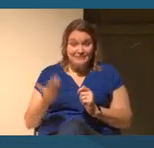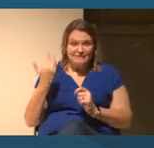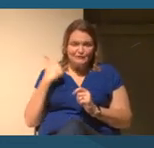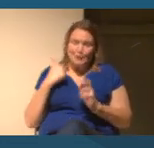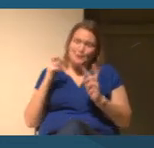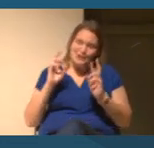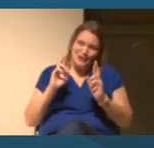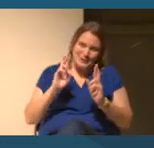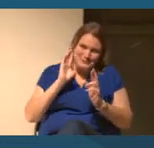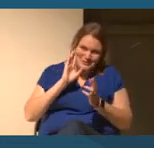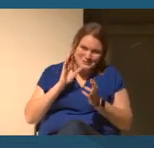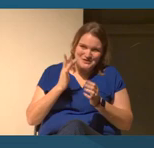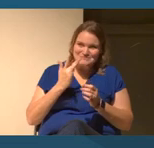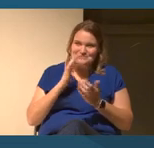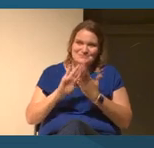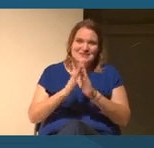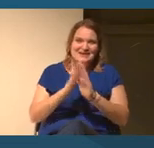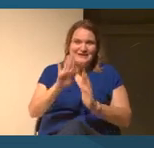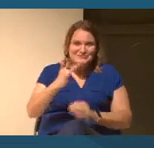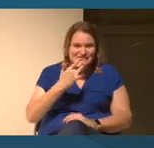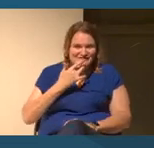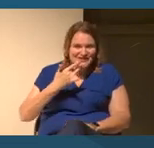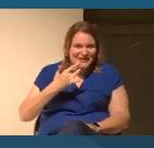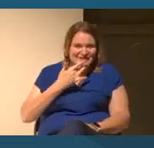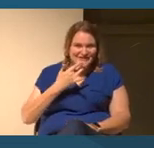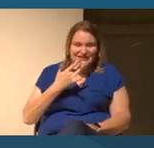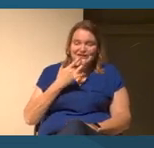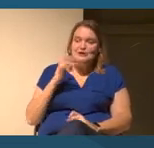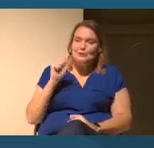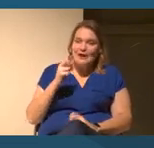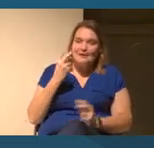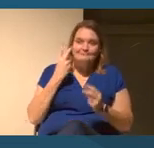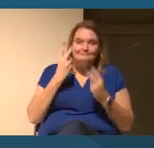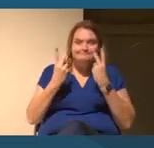You can explore stories and content from across the different Smithsonian institutions, and